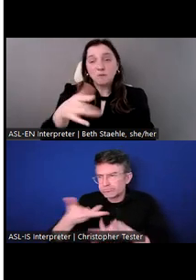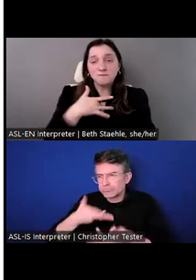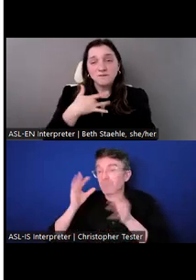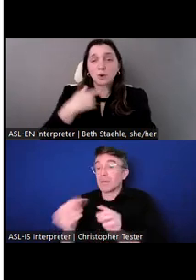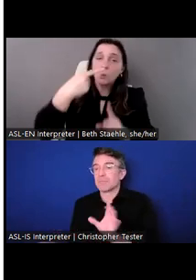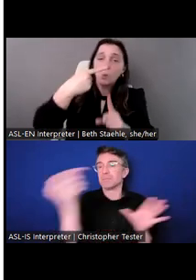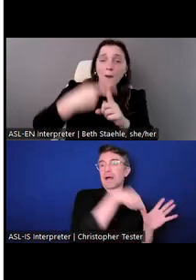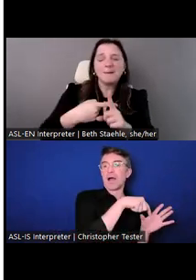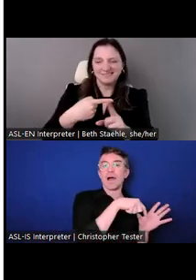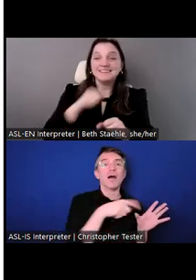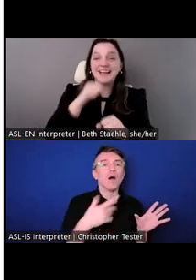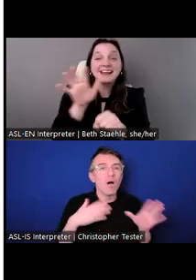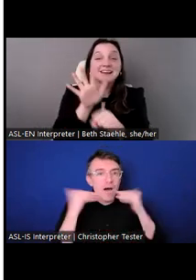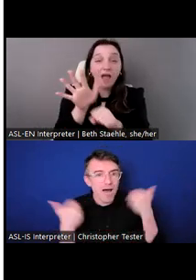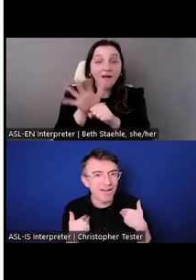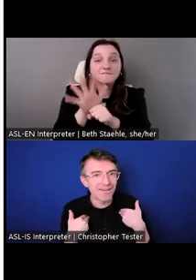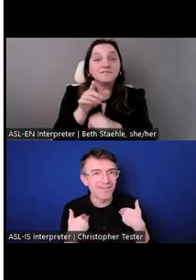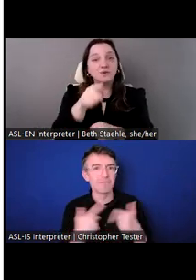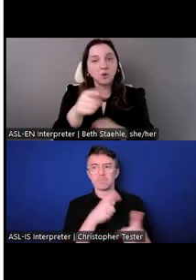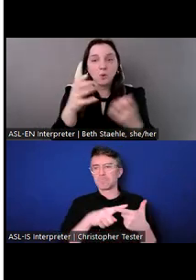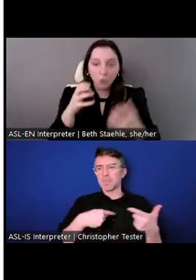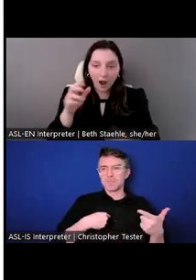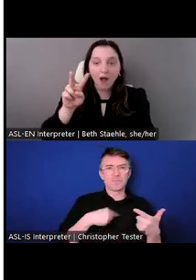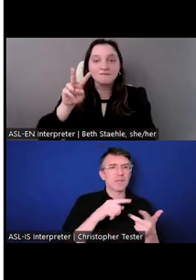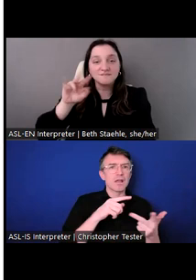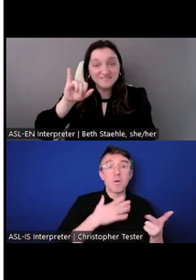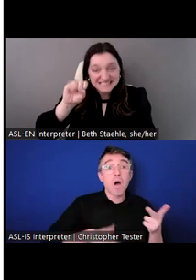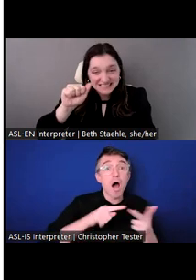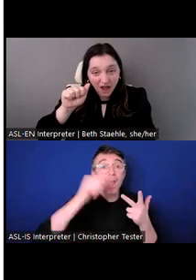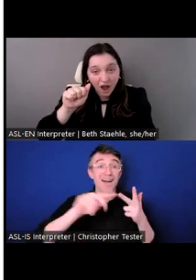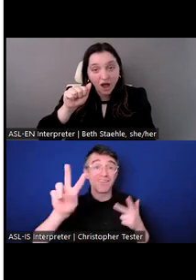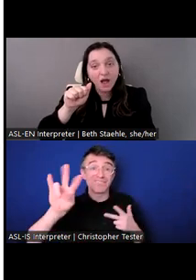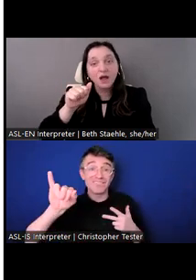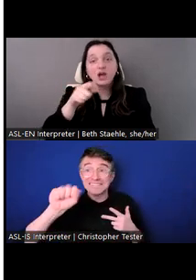if you don't have the work visa, you may want to think about our teach abroad program.